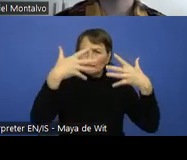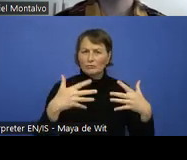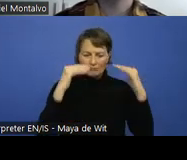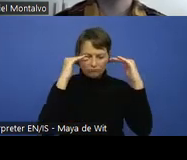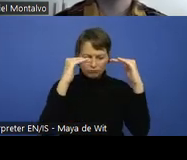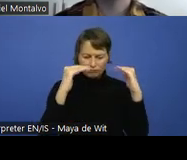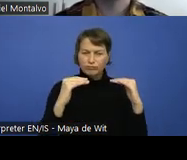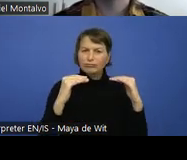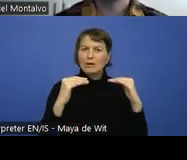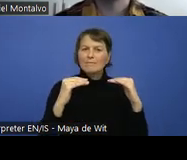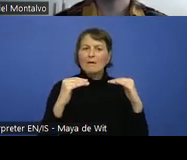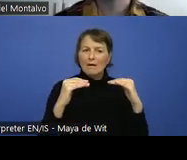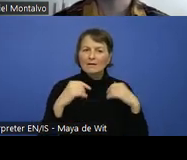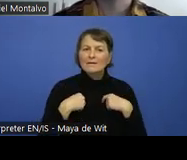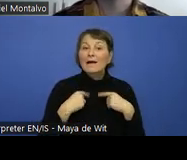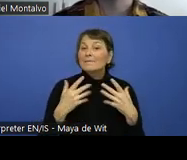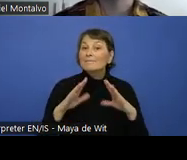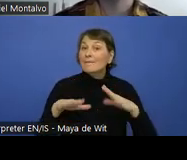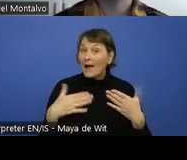perspective. It explains how this should be coded.